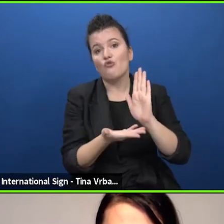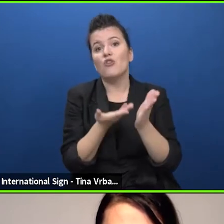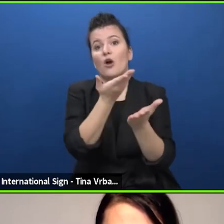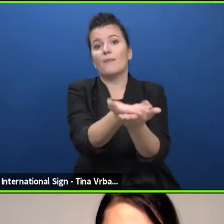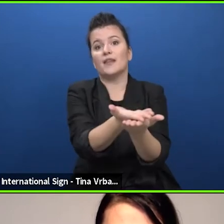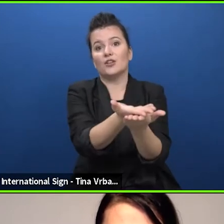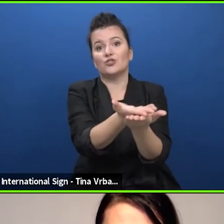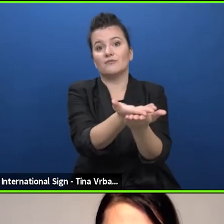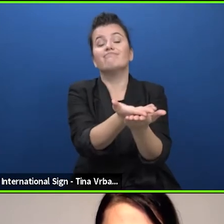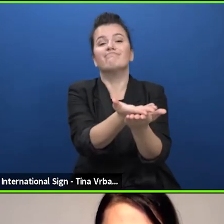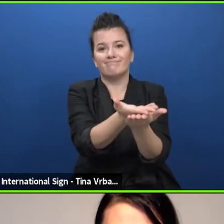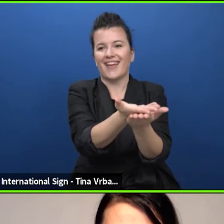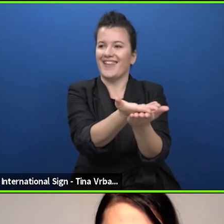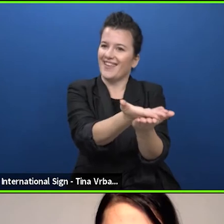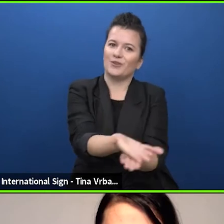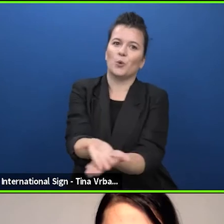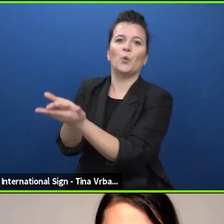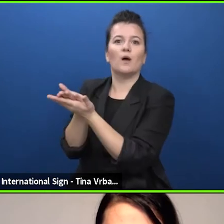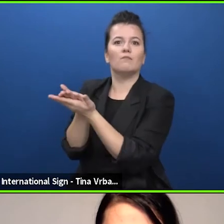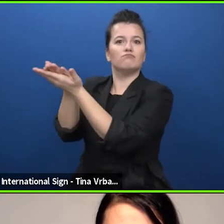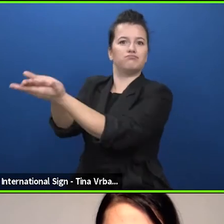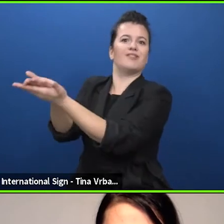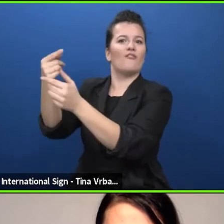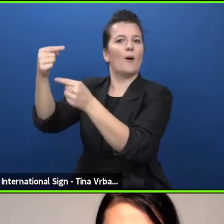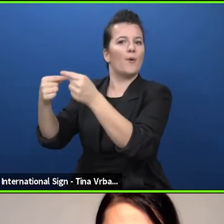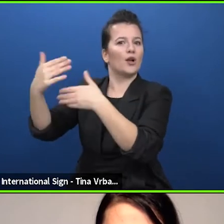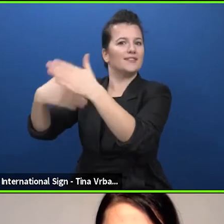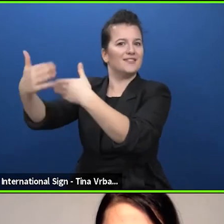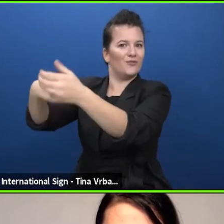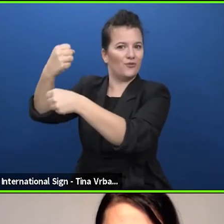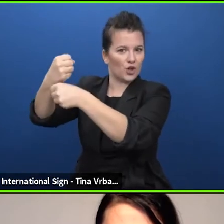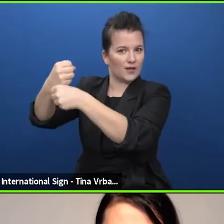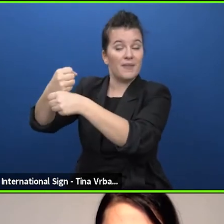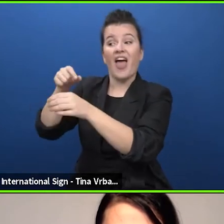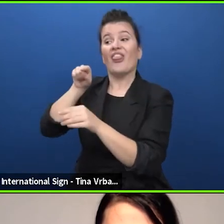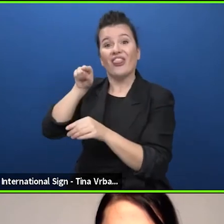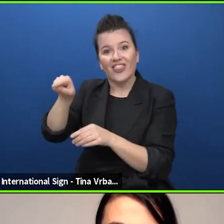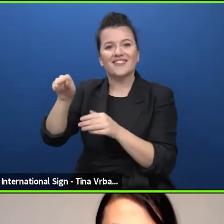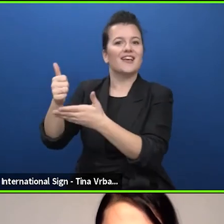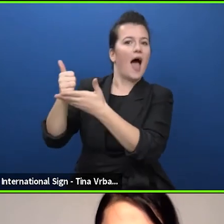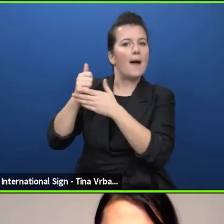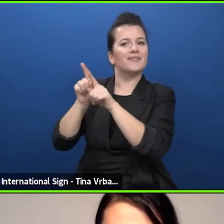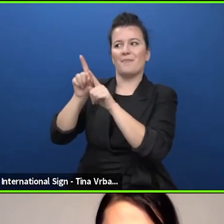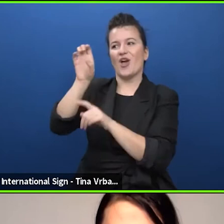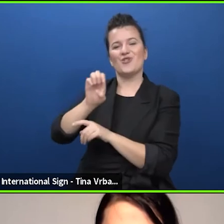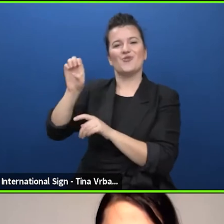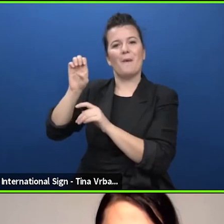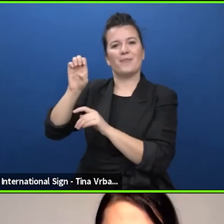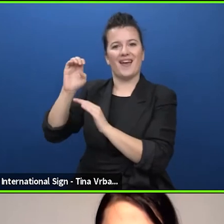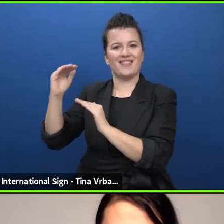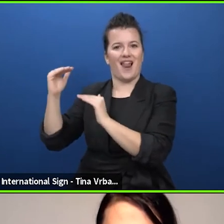will then be the basis of our future action at the European level. Obviously we hope that the future